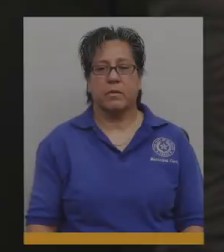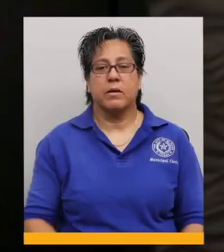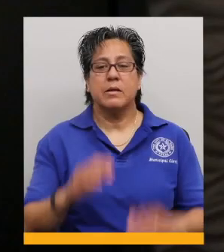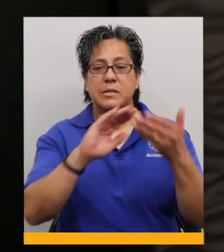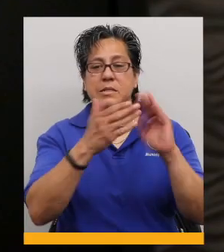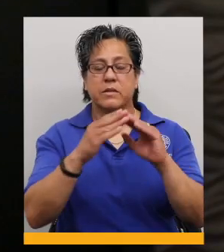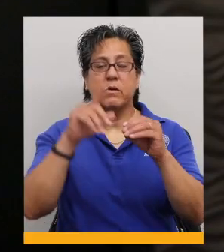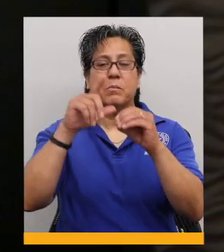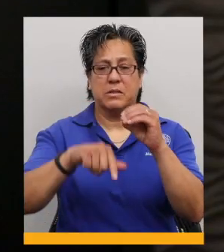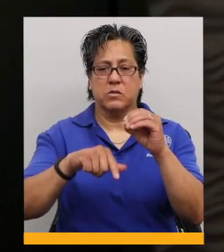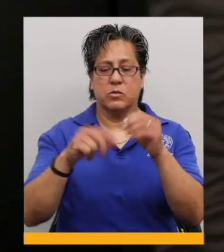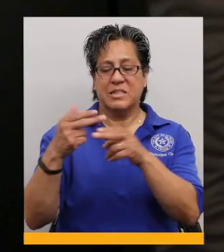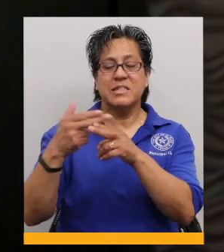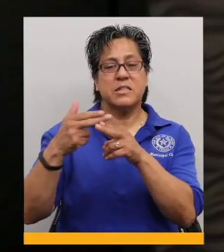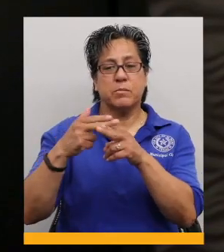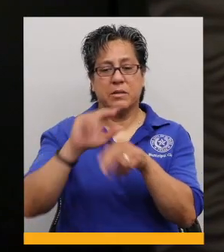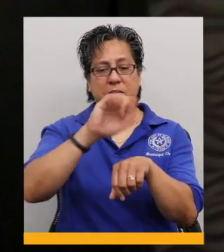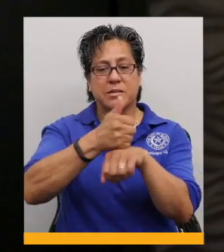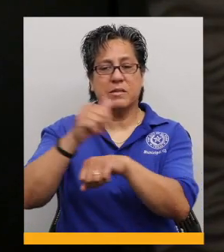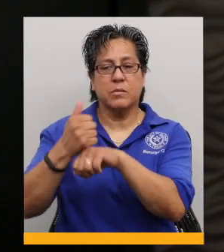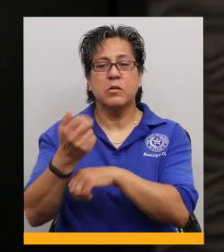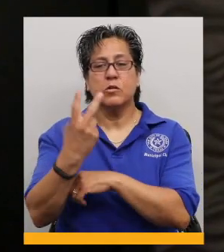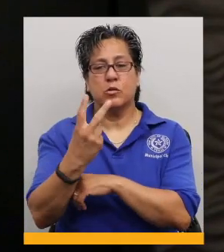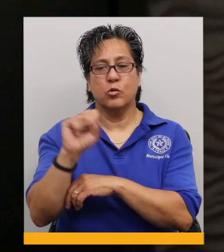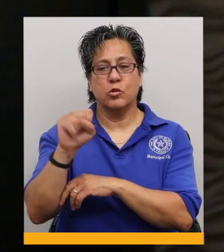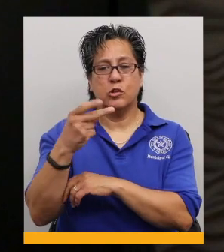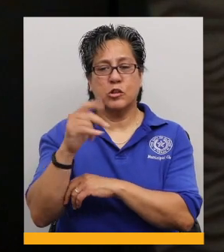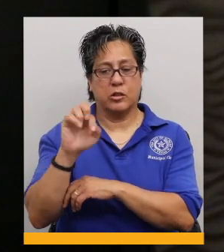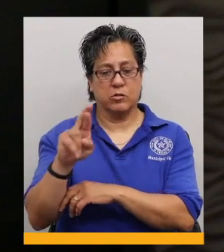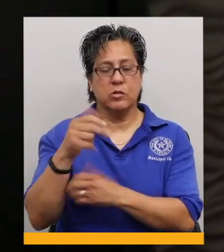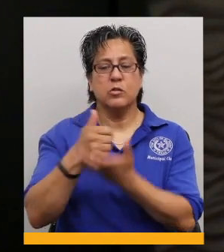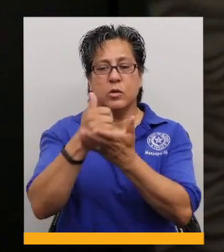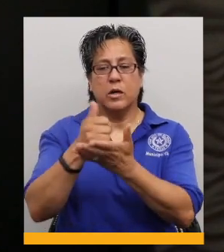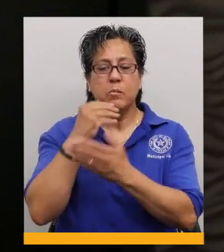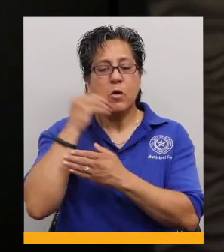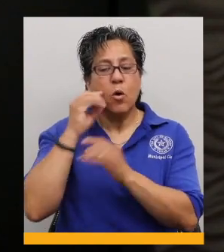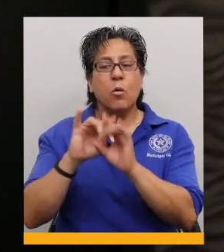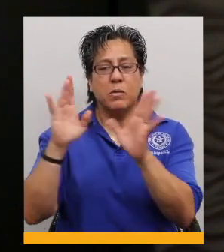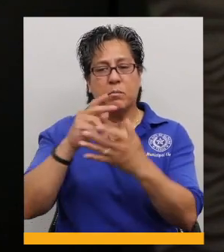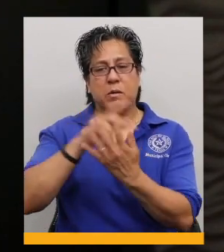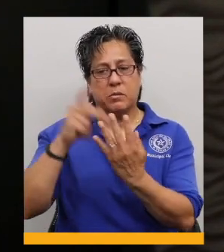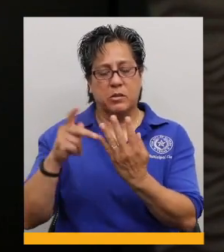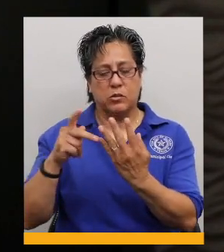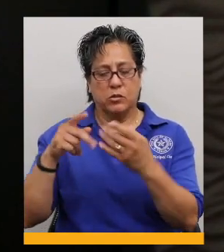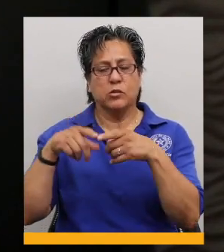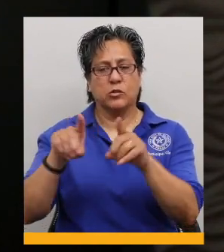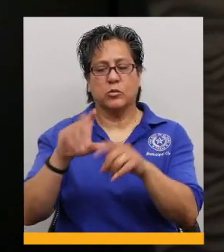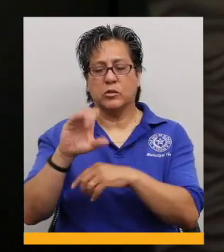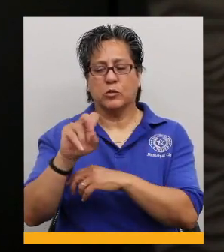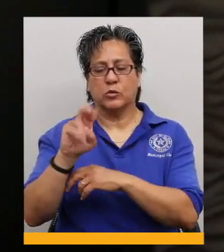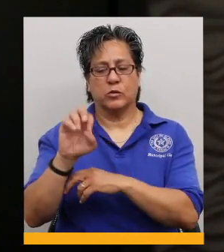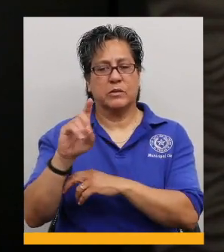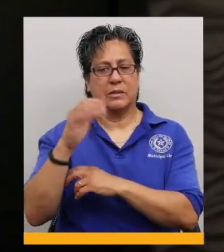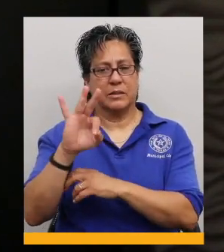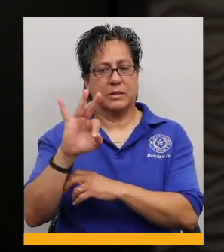The city of El Paso has temporarily opened two shelters to assist the homeless population during the COVID-19 pandemic.